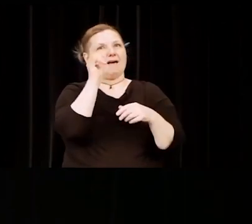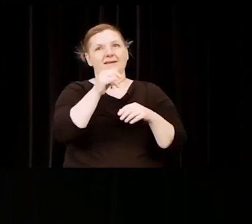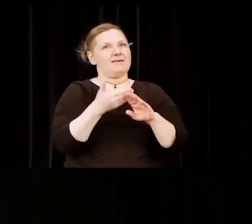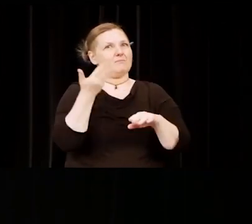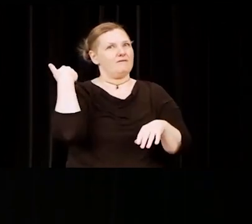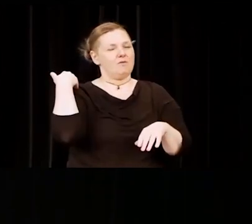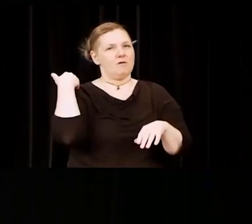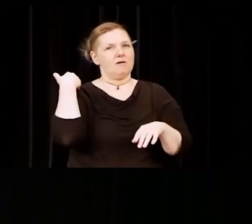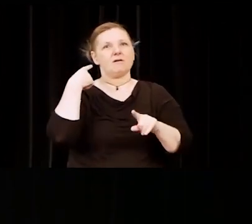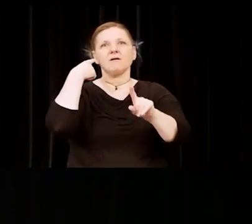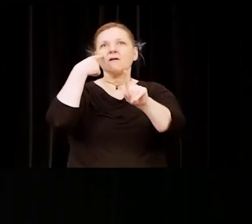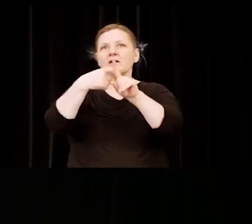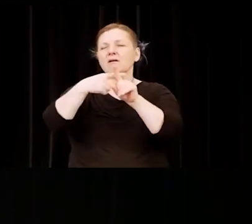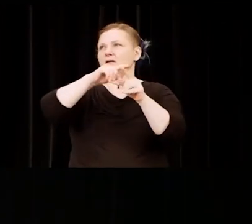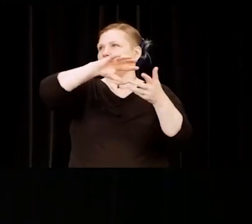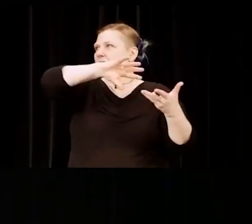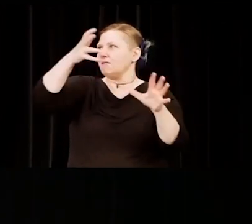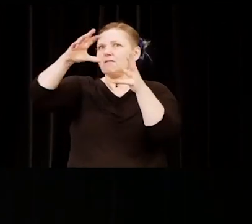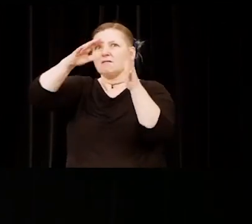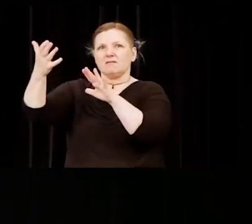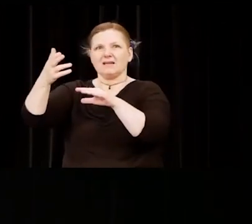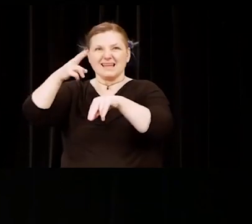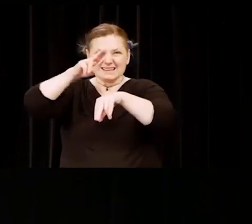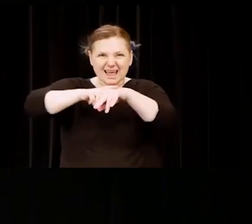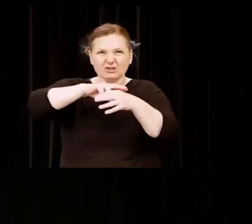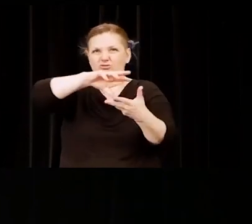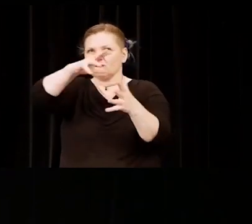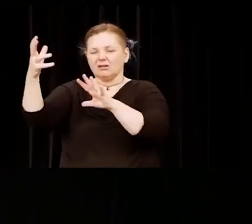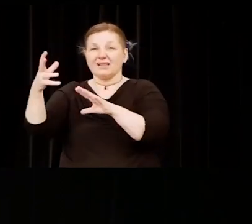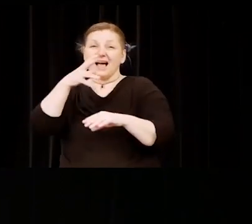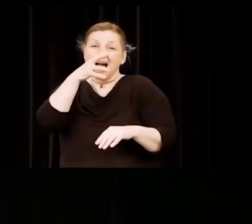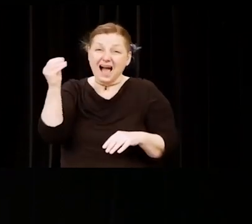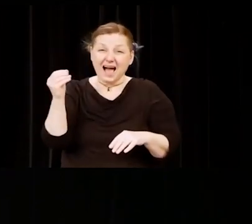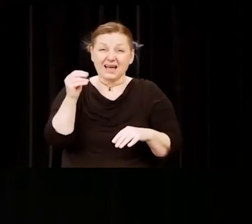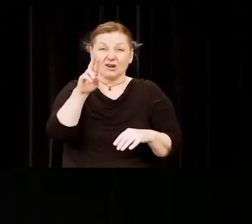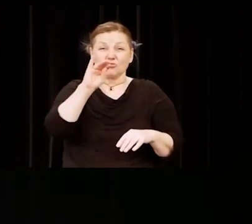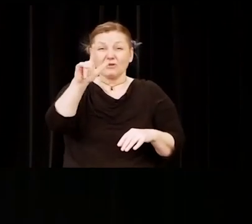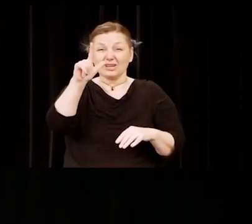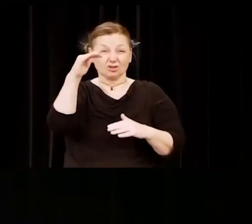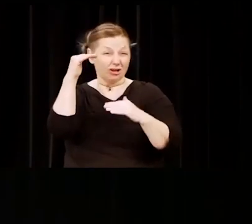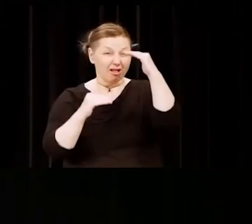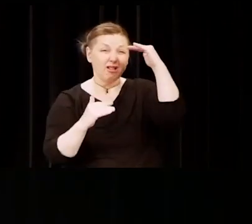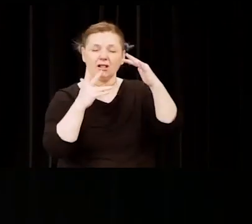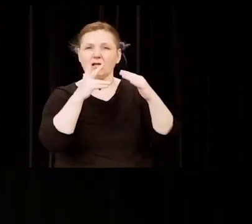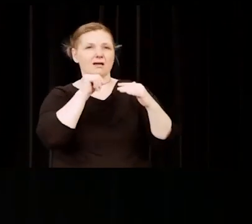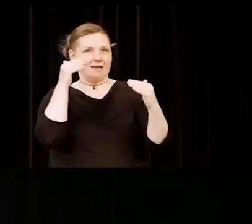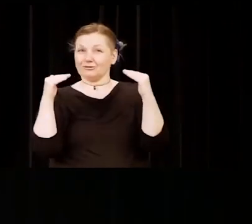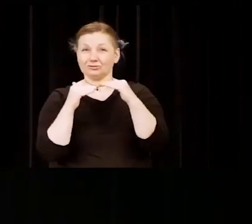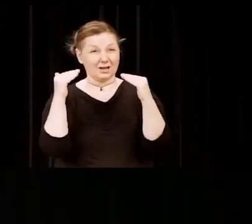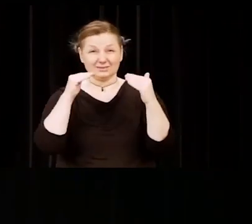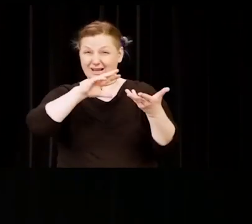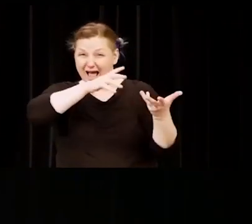and a nation grappling with racial injustice. There were high moments and low moments